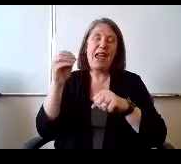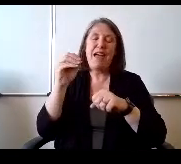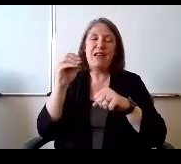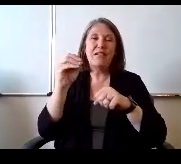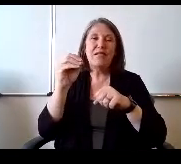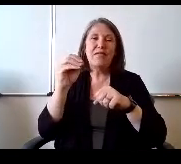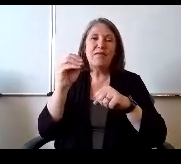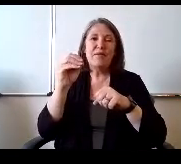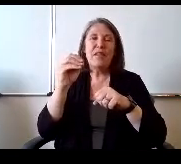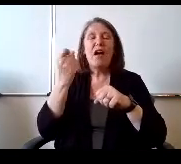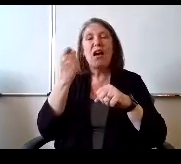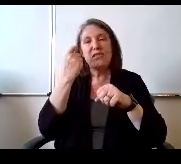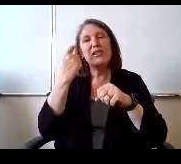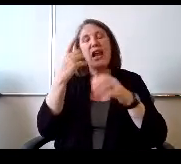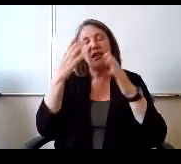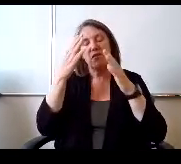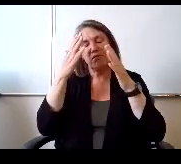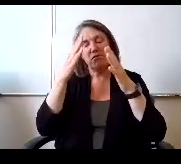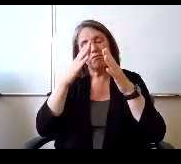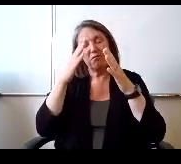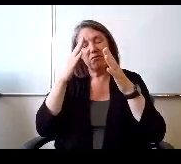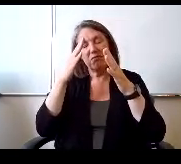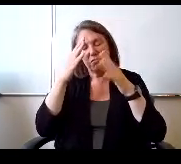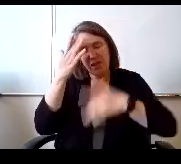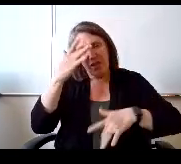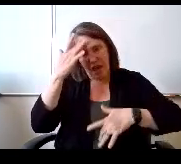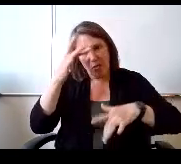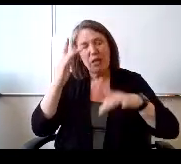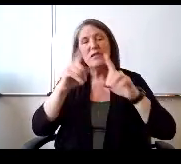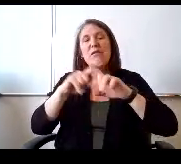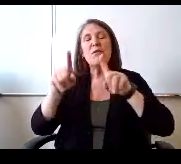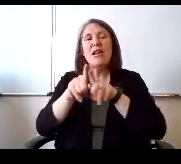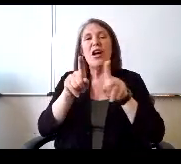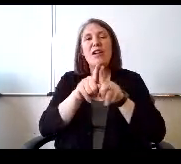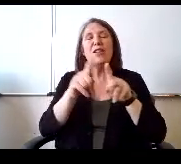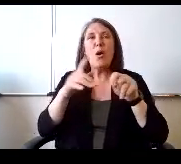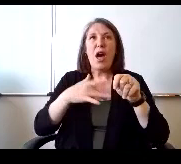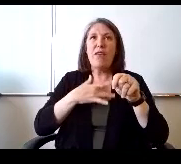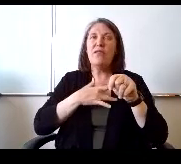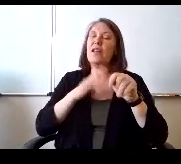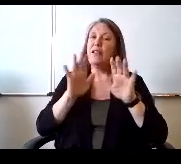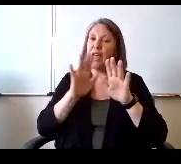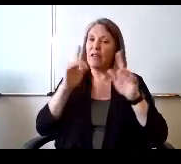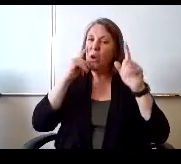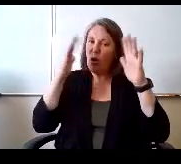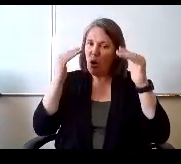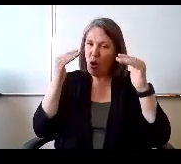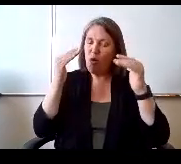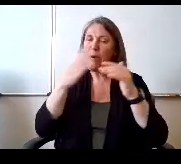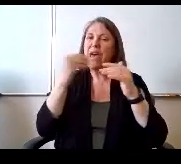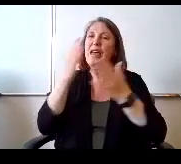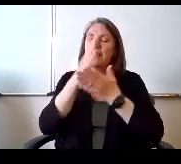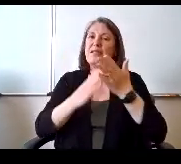but I also can appreciate. Maybe a light at the end of the tunnel and some reprieve from.